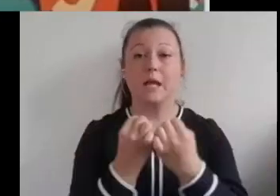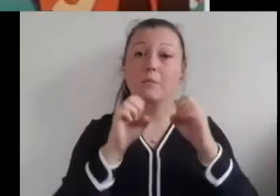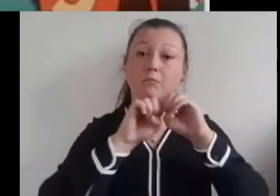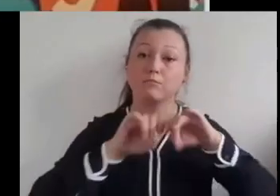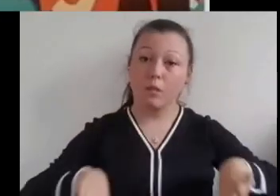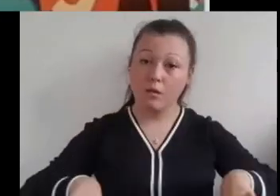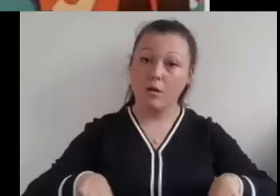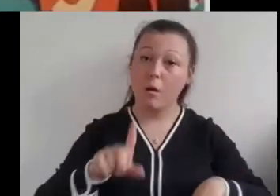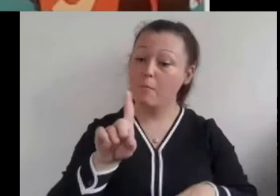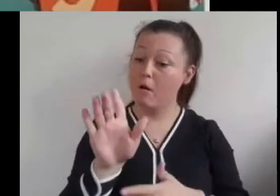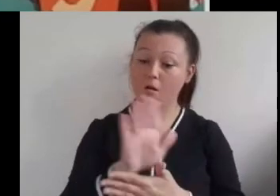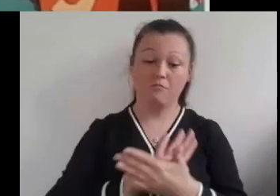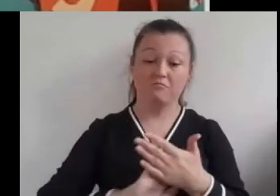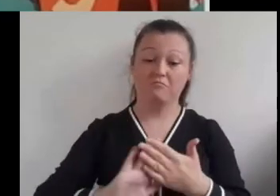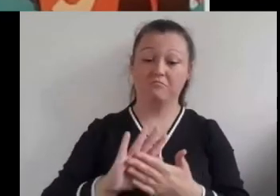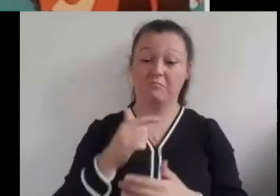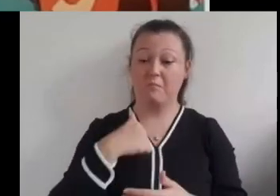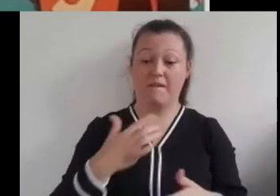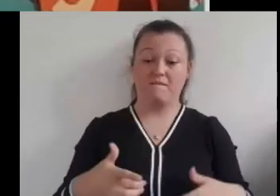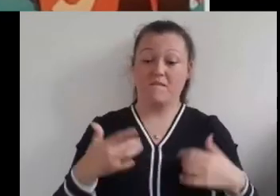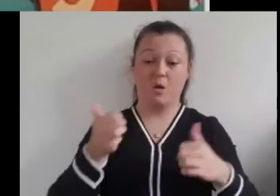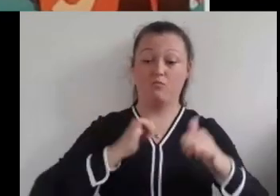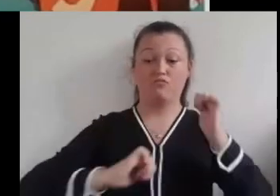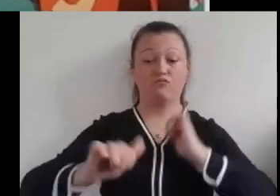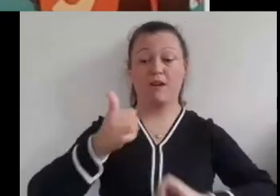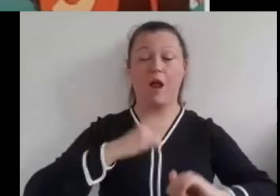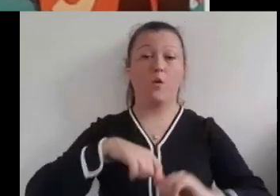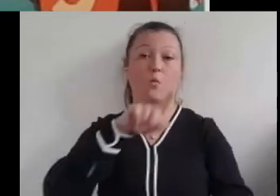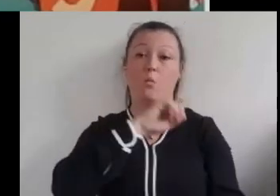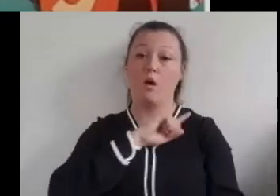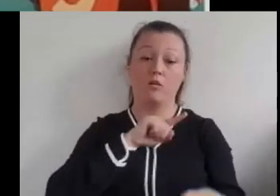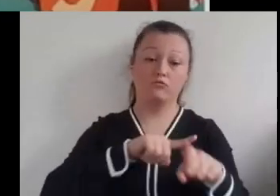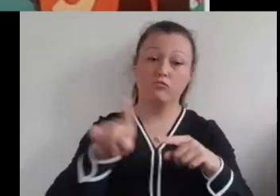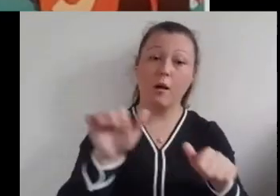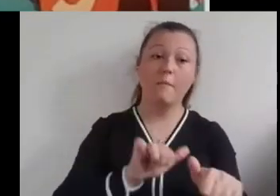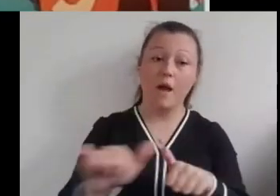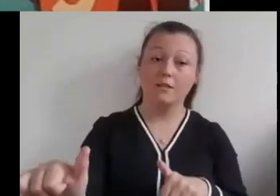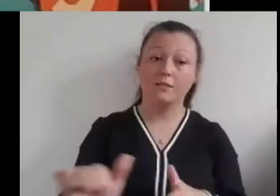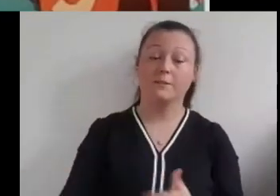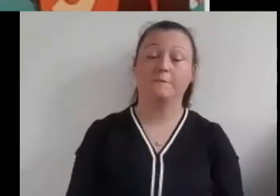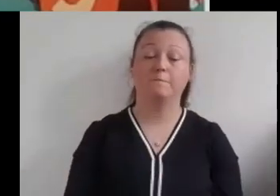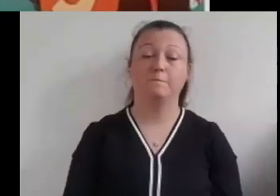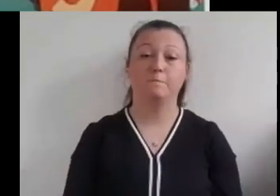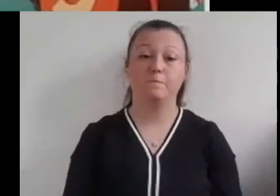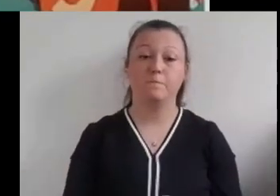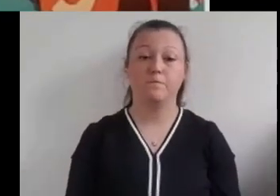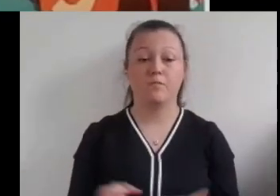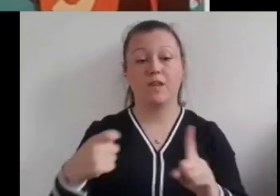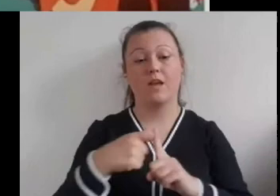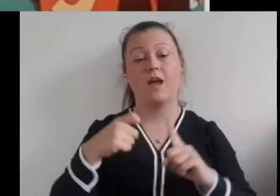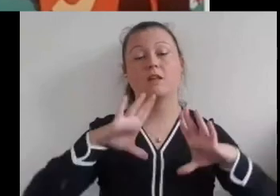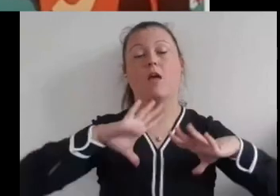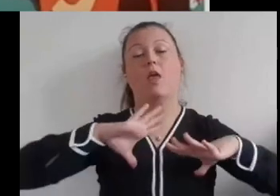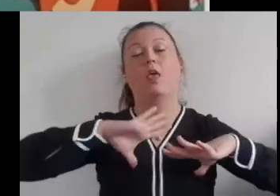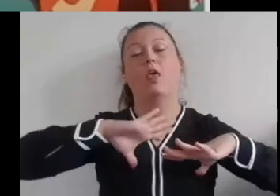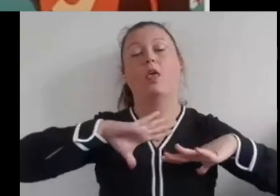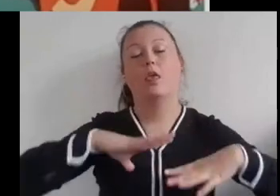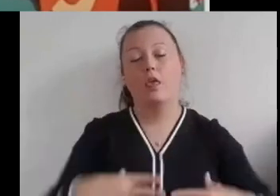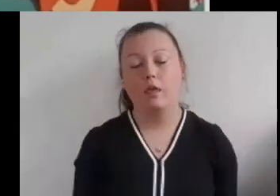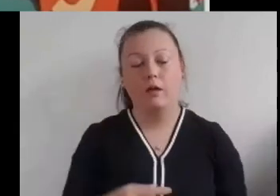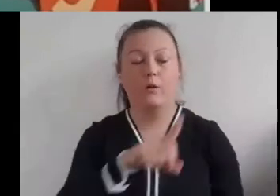Kate was very tired from a long day but couldn't sleep. She kept thinking about all the things that happened that day.